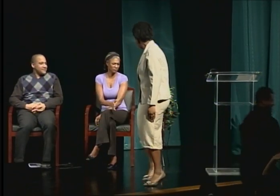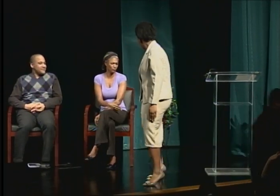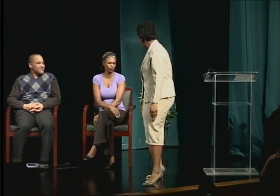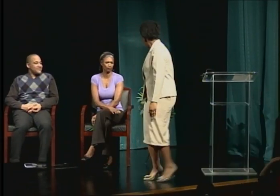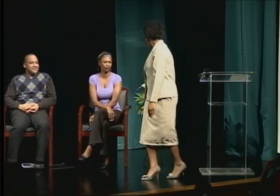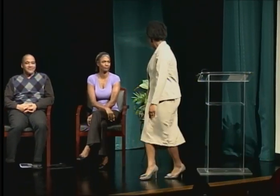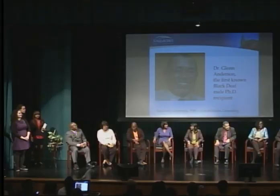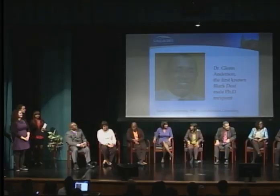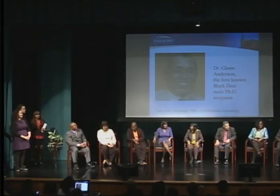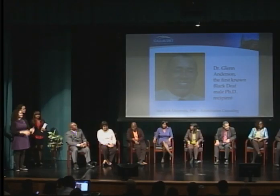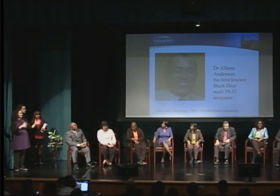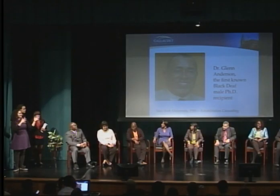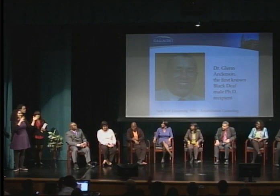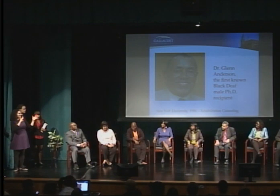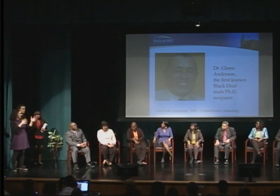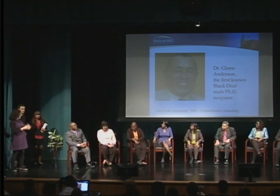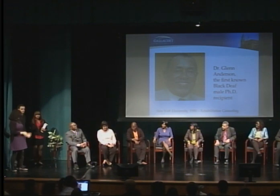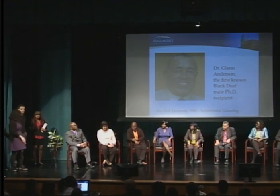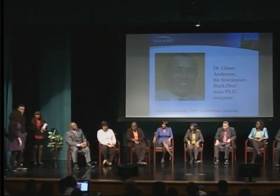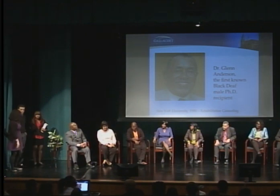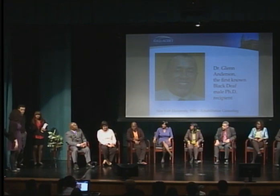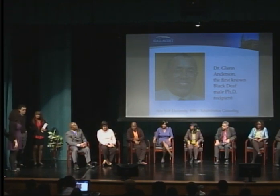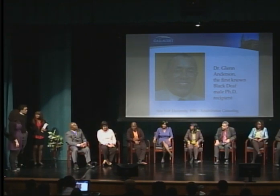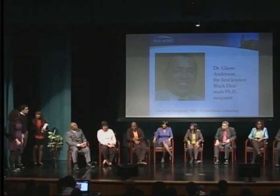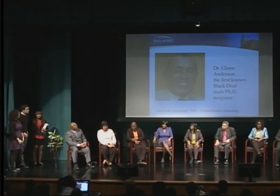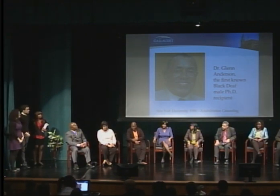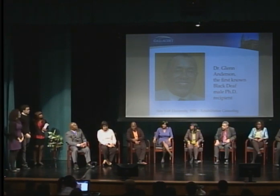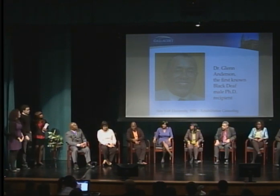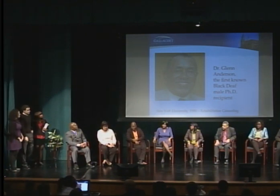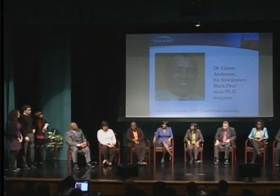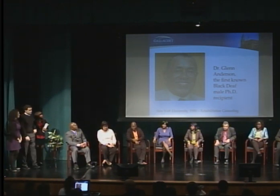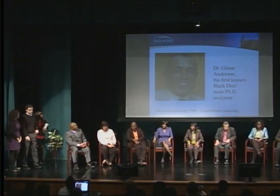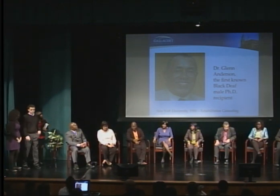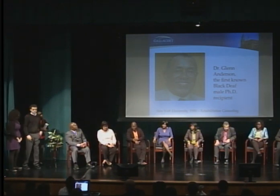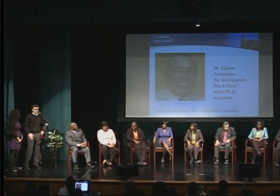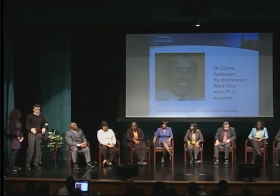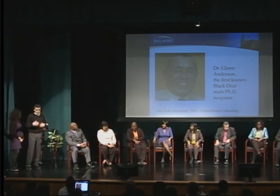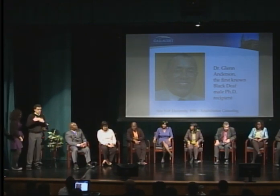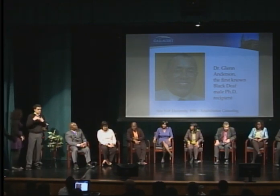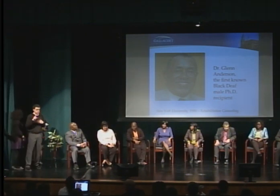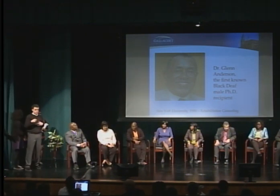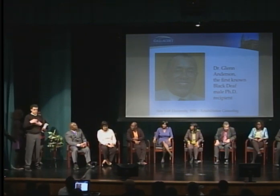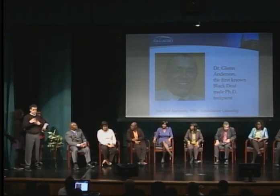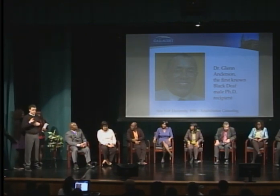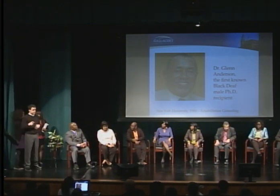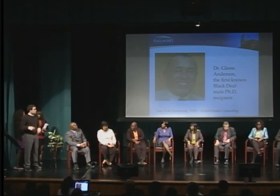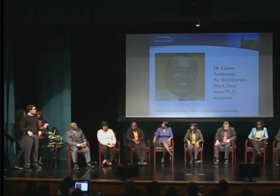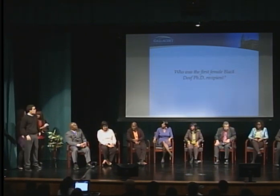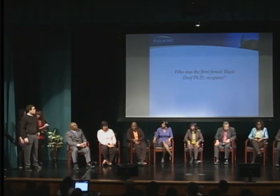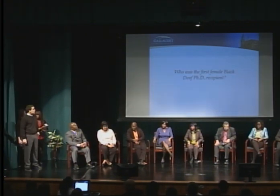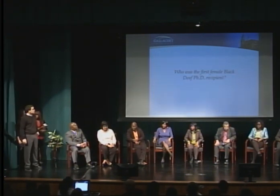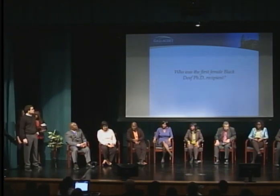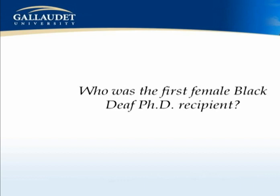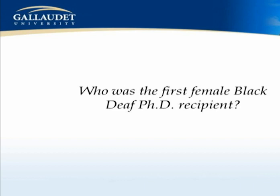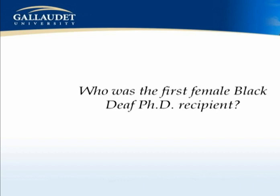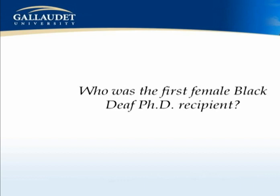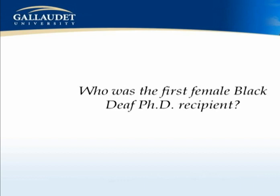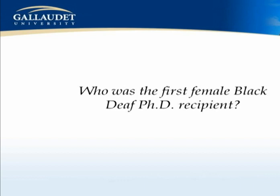Who was the first female black deaf PhD recipient? Anyone know?